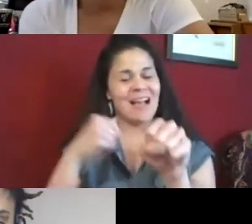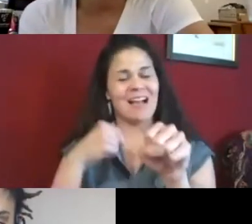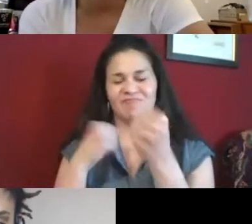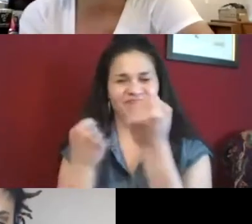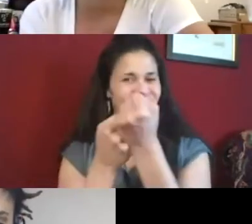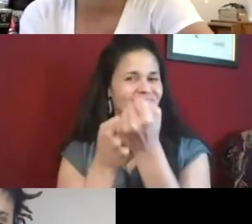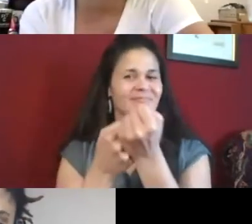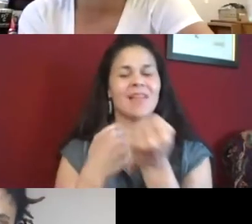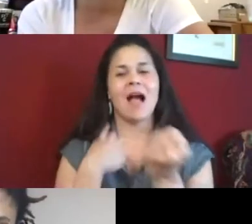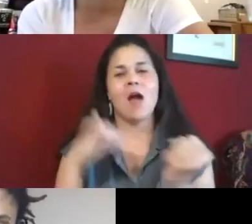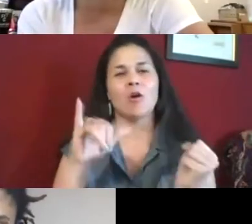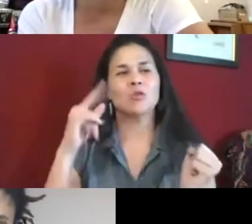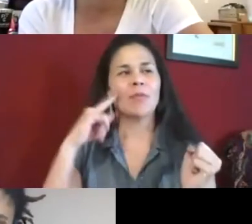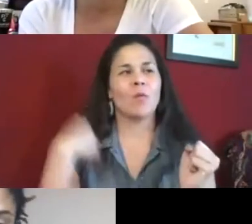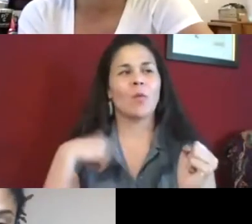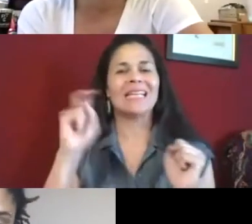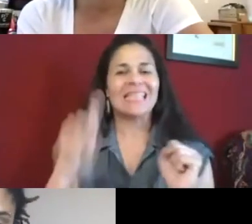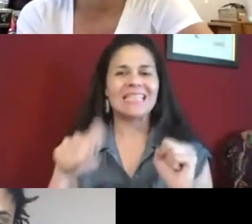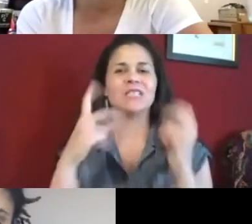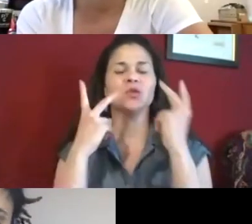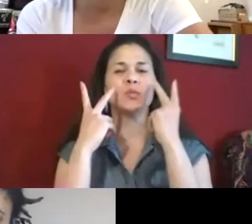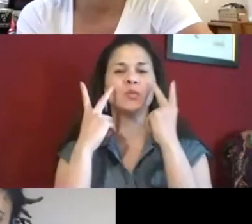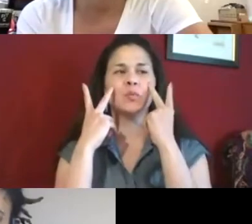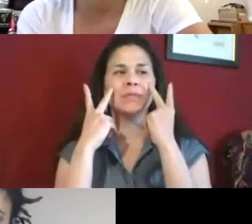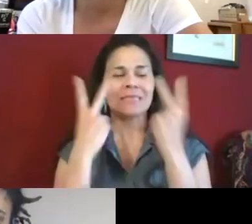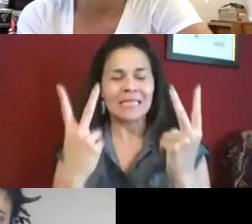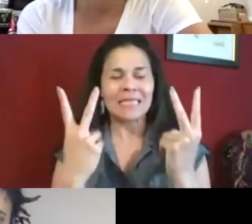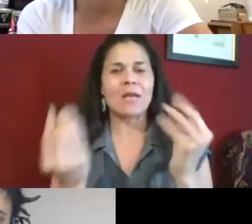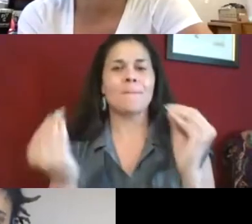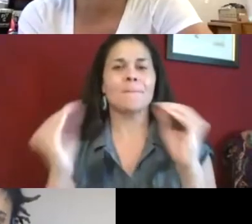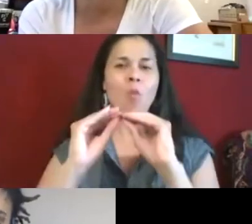ALEXANDRIA (Voiced by Jacinda and Lynnette): I think it's important, I totally validate you, Russell, on what you just